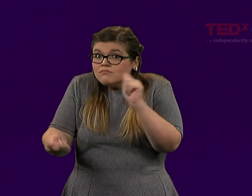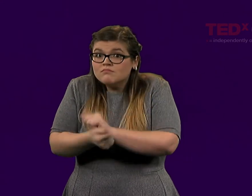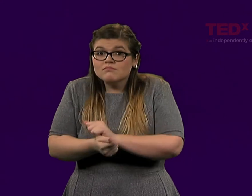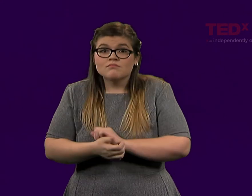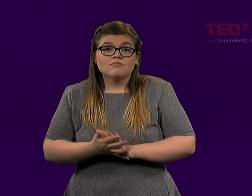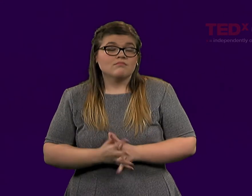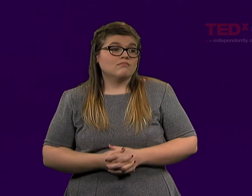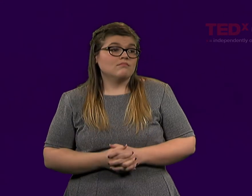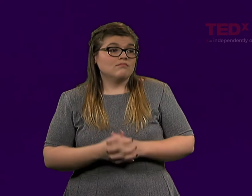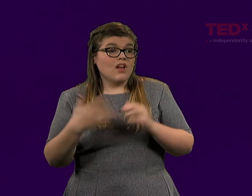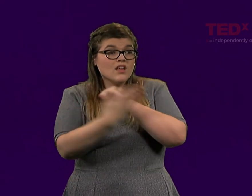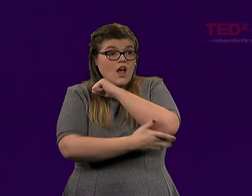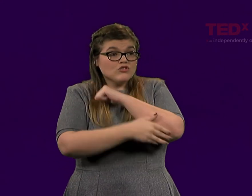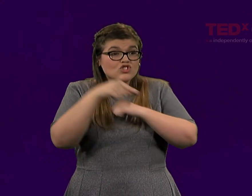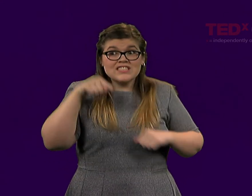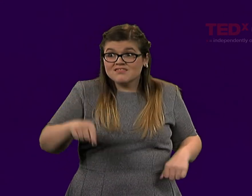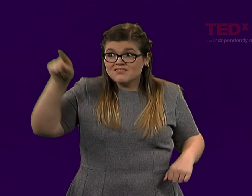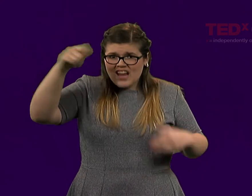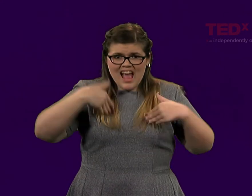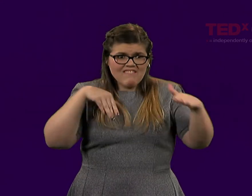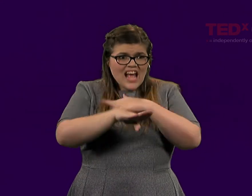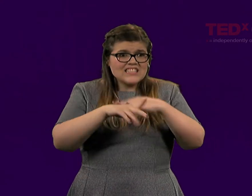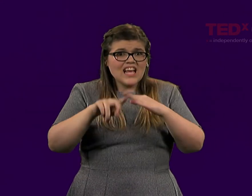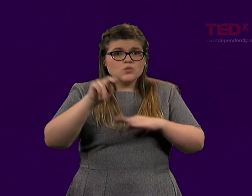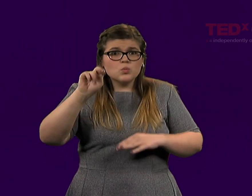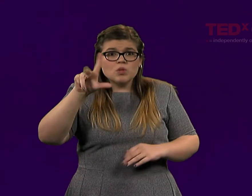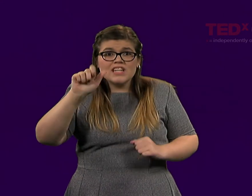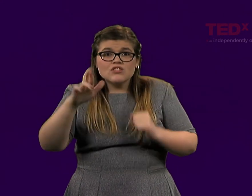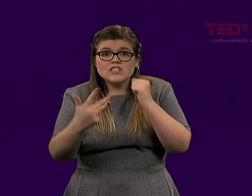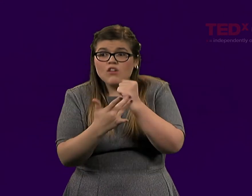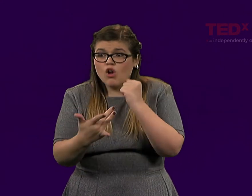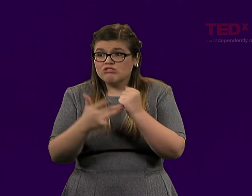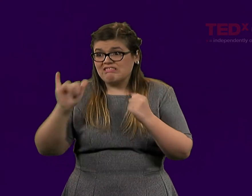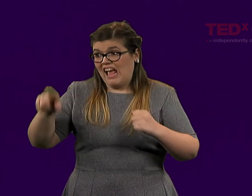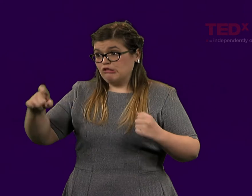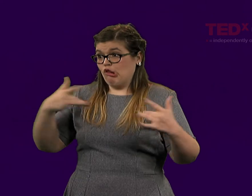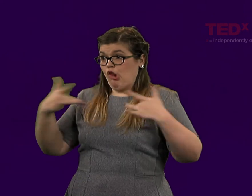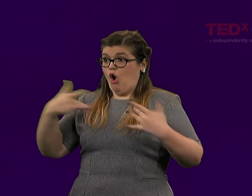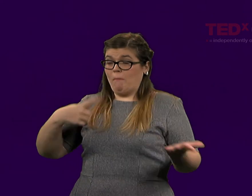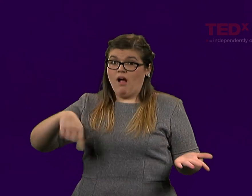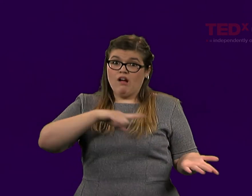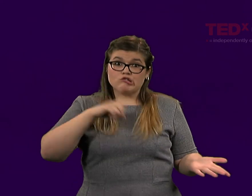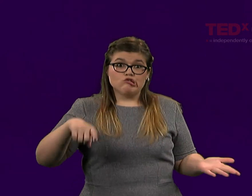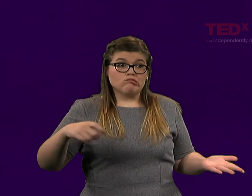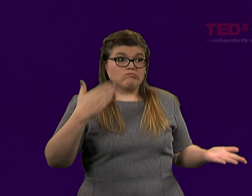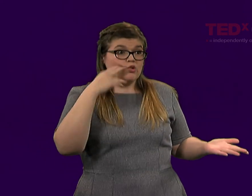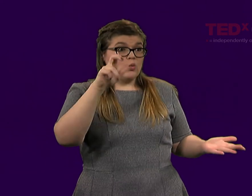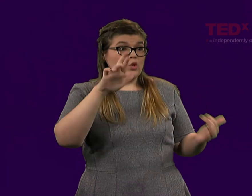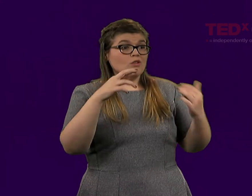Countries have access to nuclear technology. That concerns me. That concerns a lot of us.